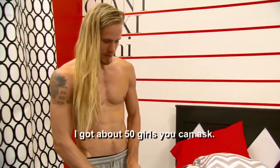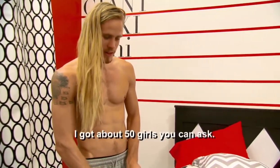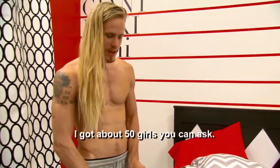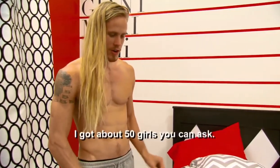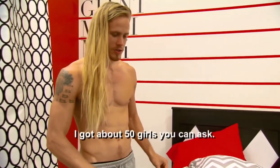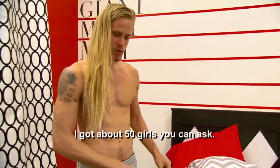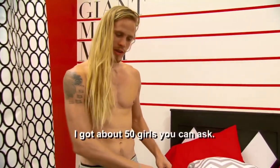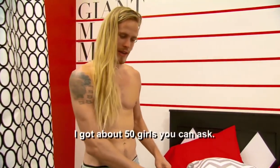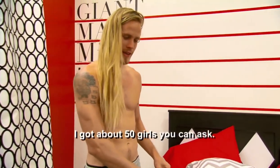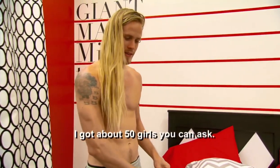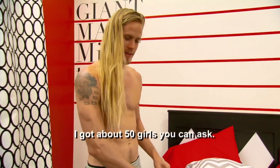I got about 50 girls you can ask